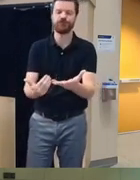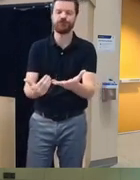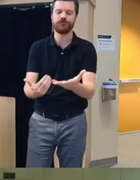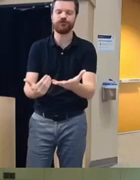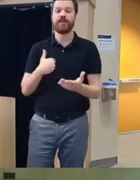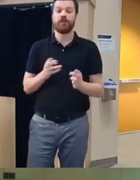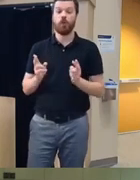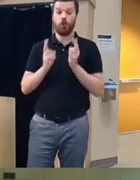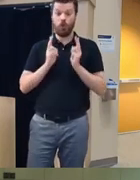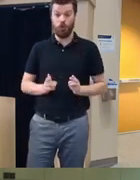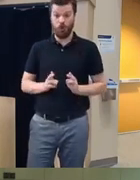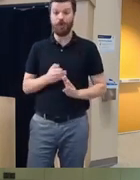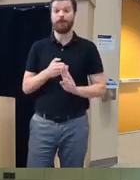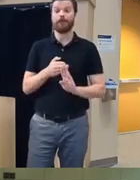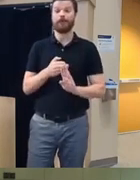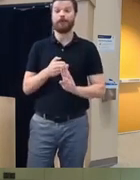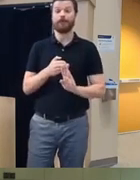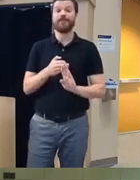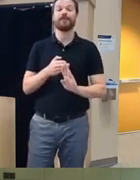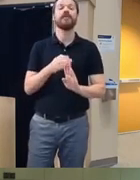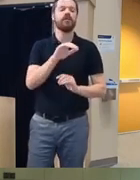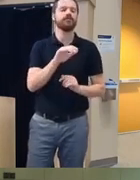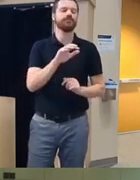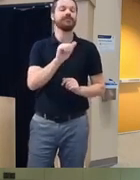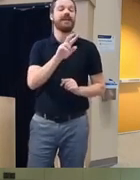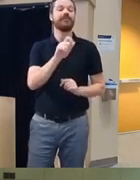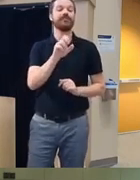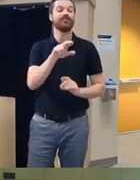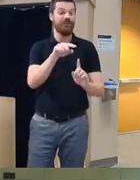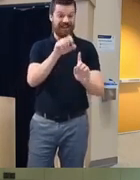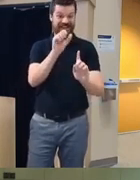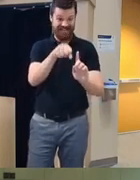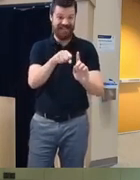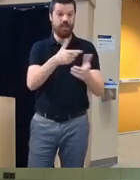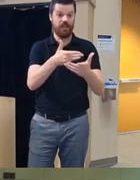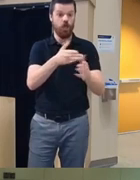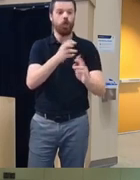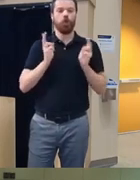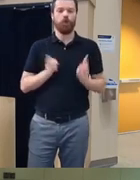before they go and sit down with the Avatar and the human goes over all their you know